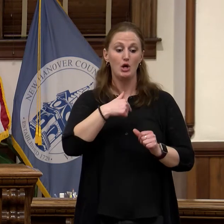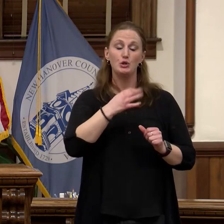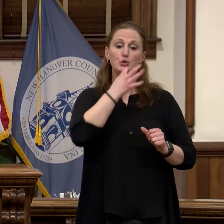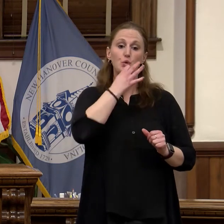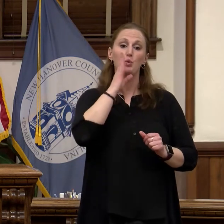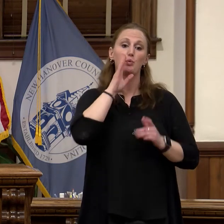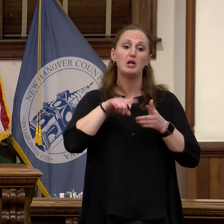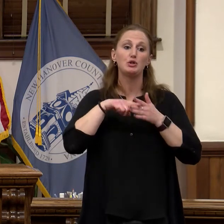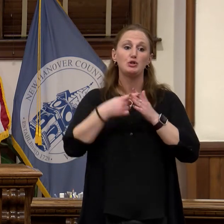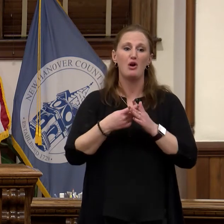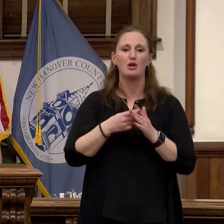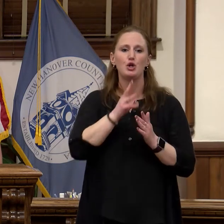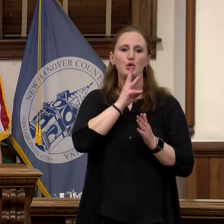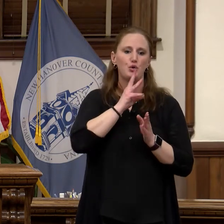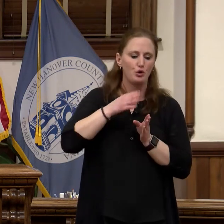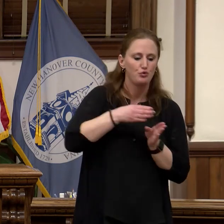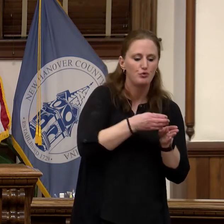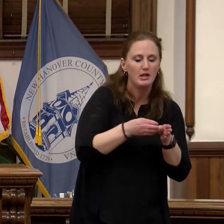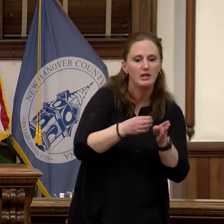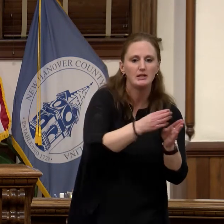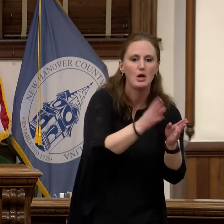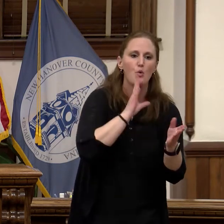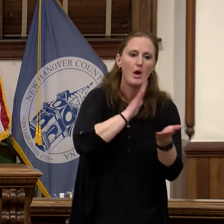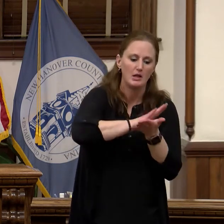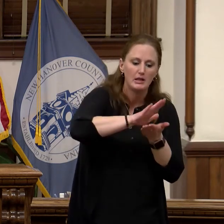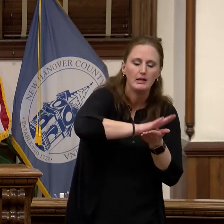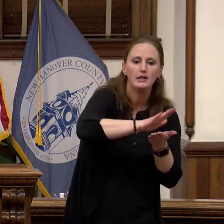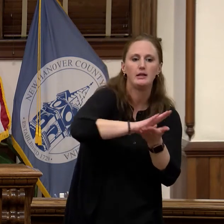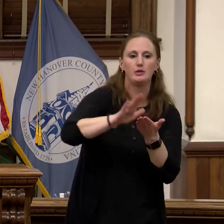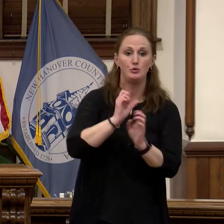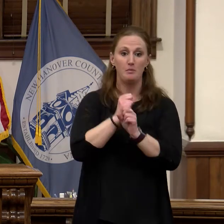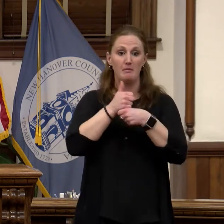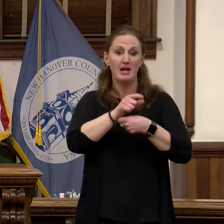with more than four million dollars in emergency watershed protection funds as